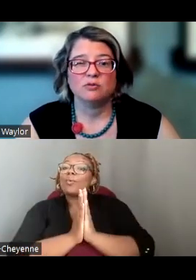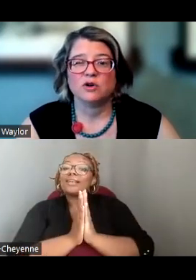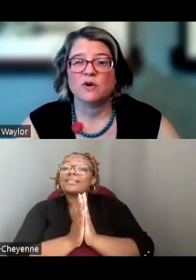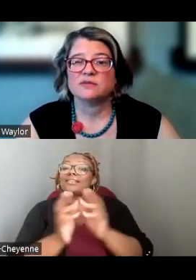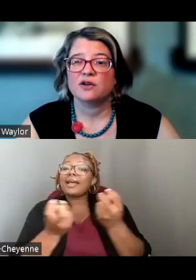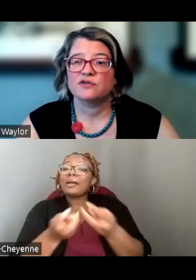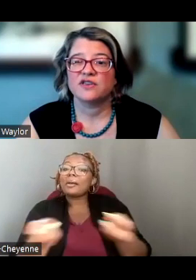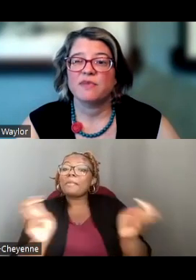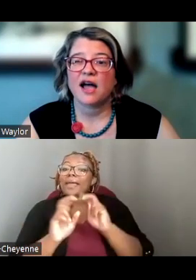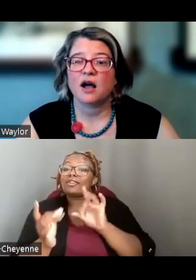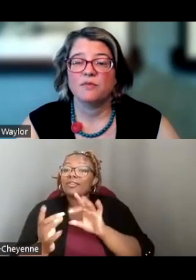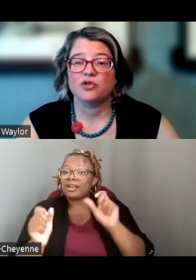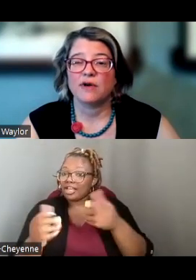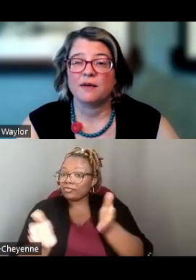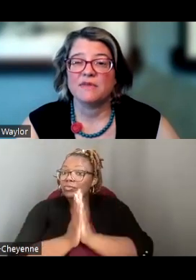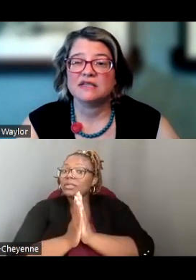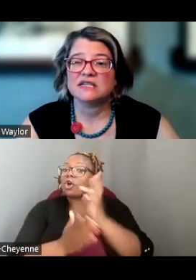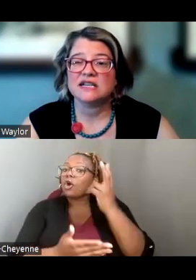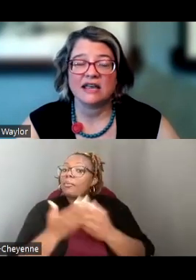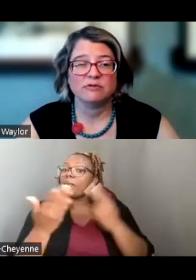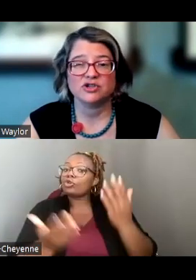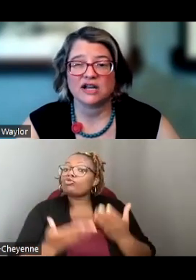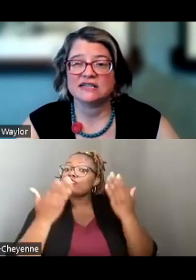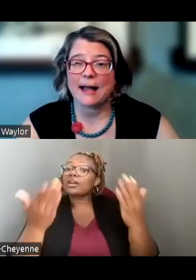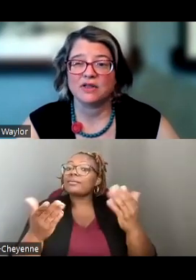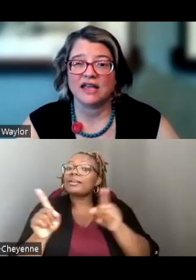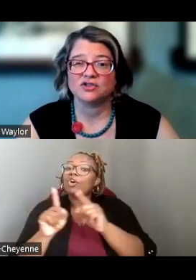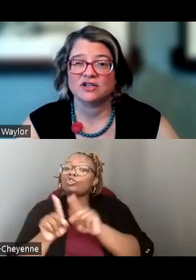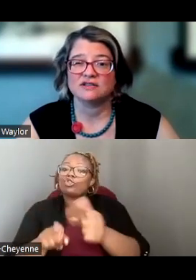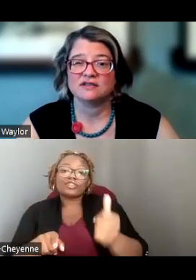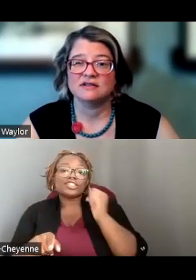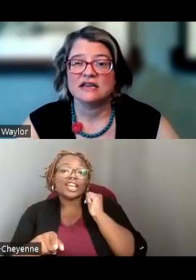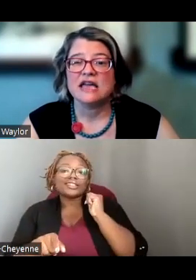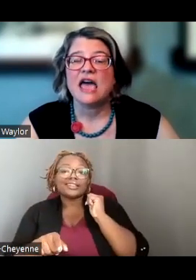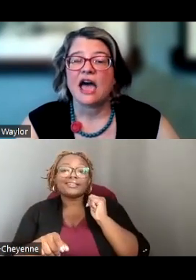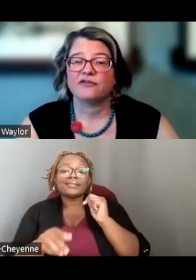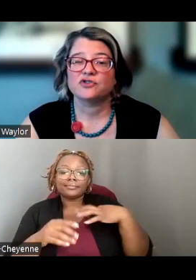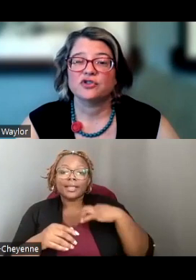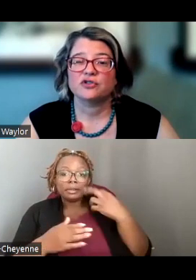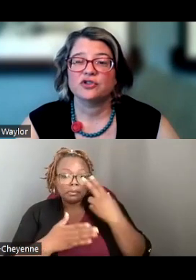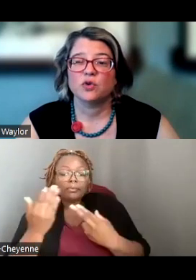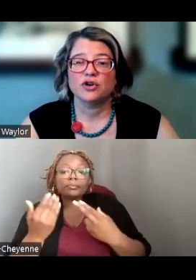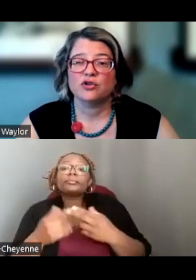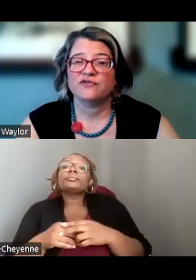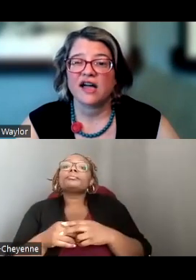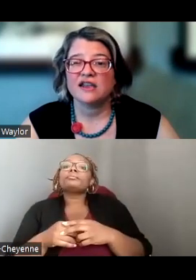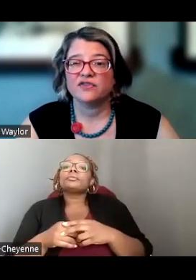YOU CAN REQUEST PANEL FEEDBACK ON BOTH RECOMMENDED AND REJECTED APPLICATIONS AFTER YOU ARE NOTIFIED